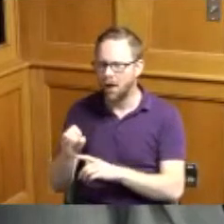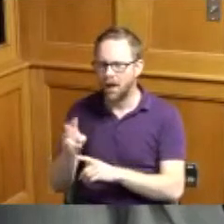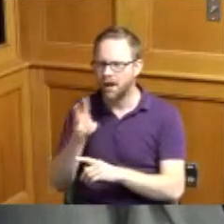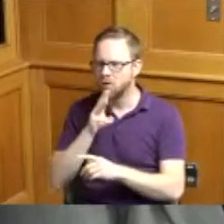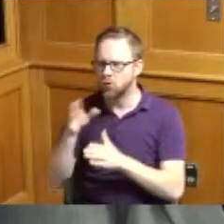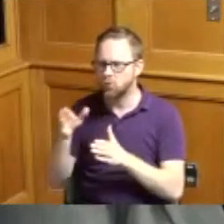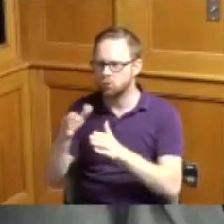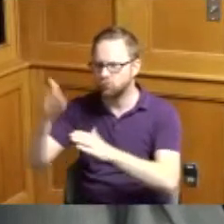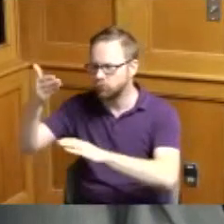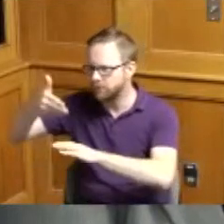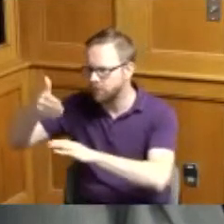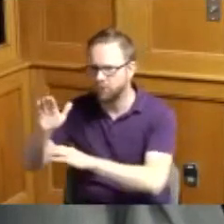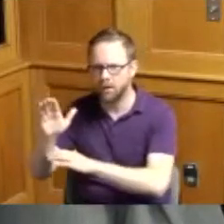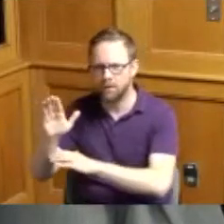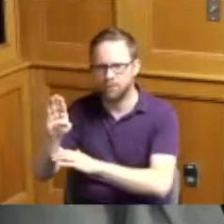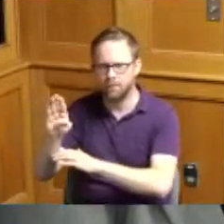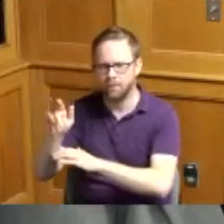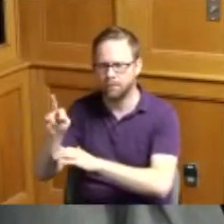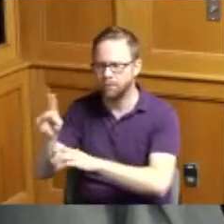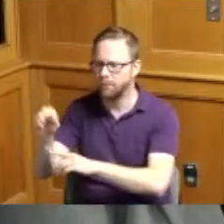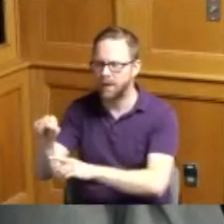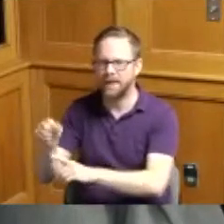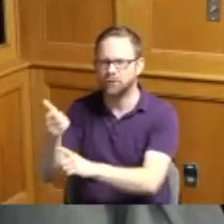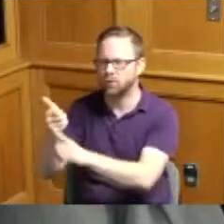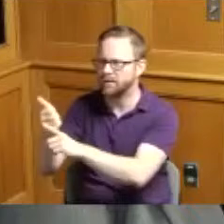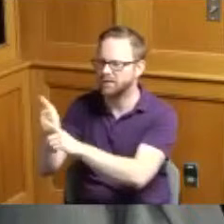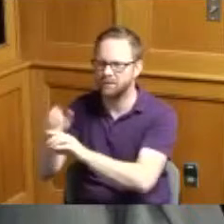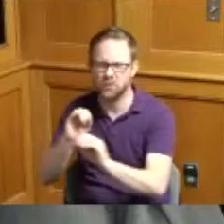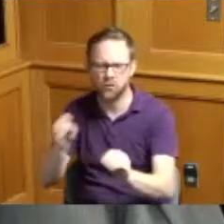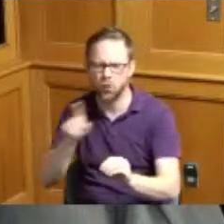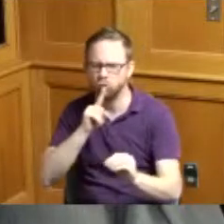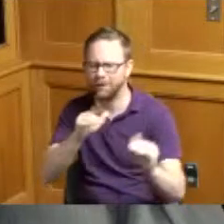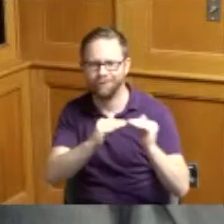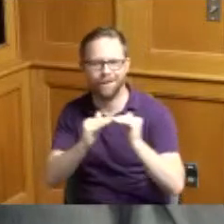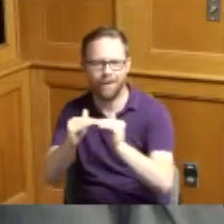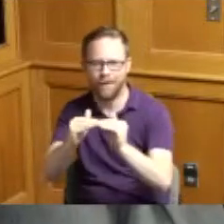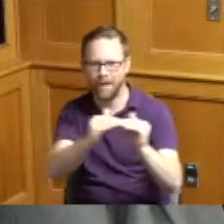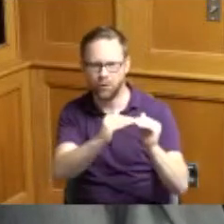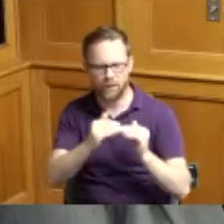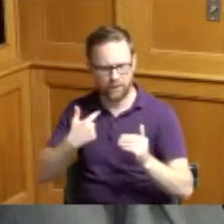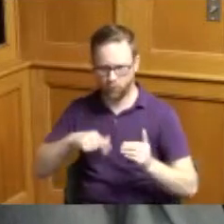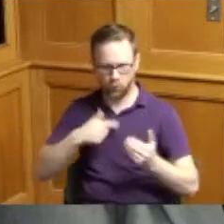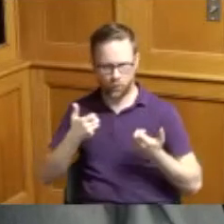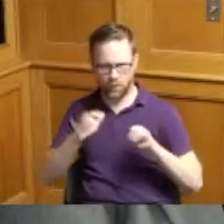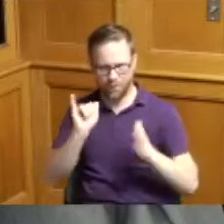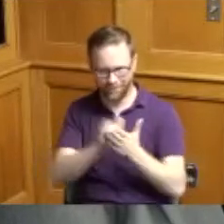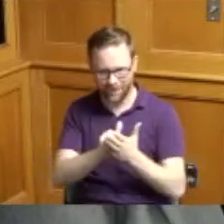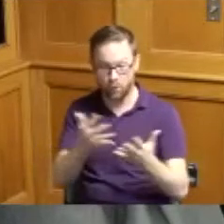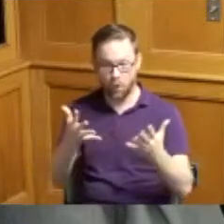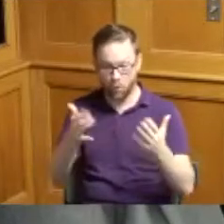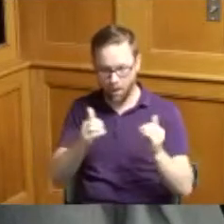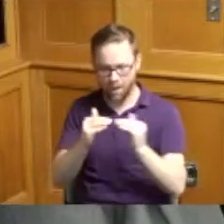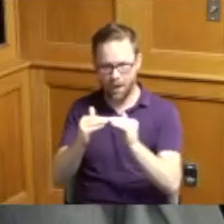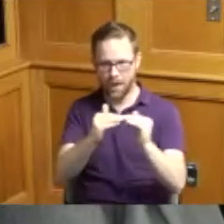at least I know I don't want one where there is no real equity and so we've been talking about equity